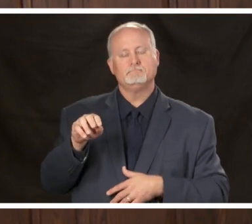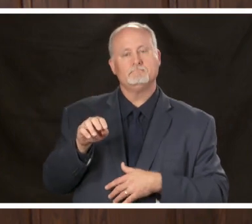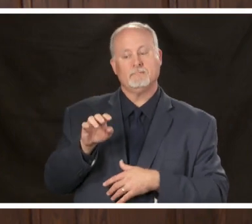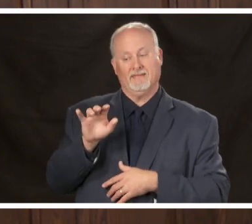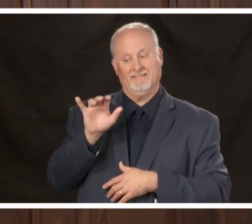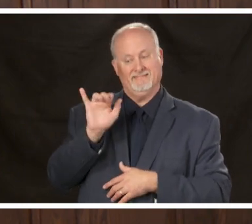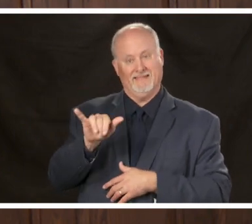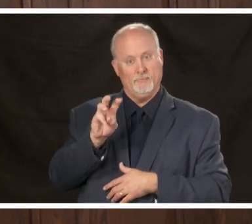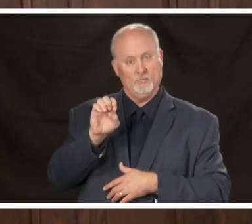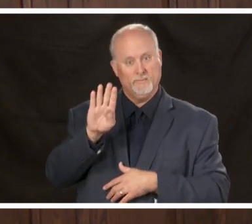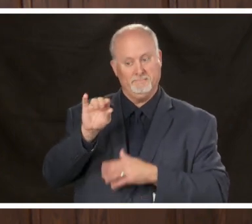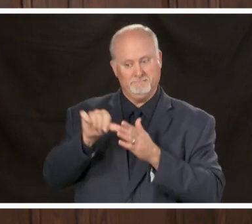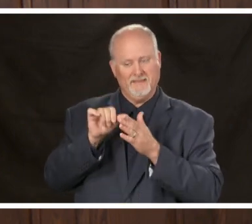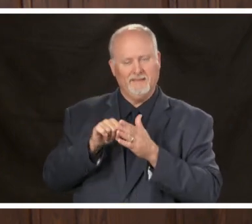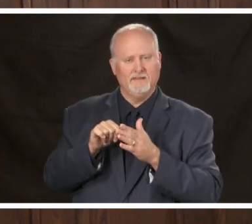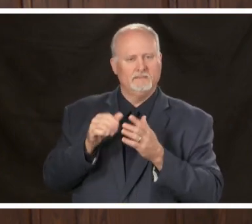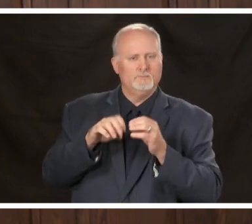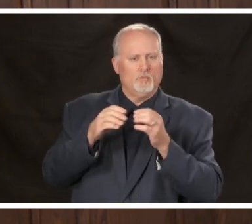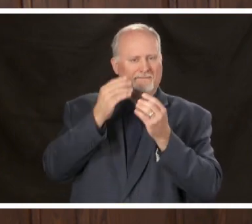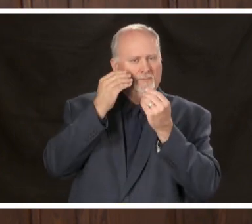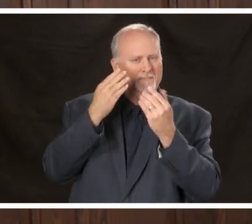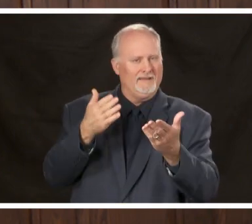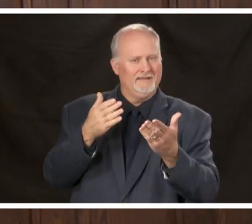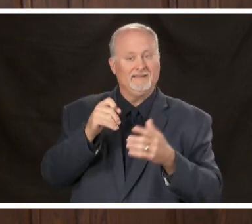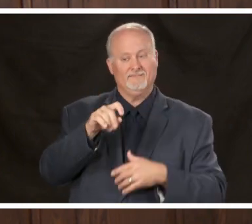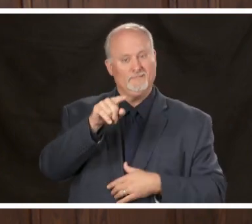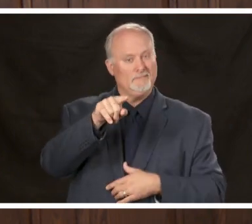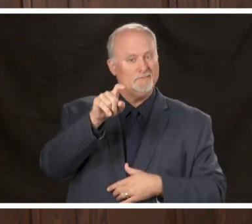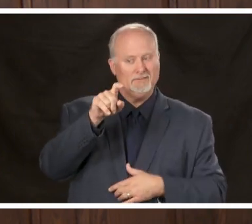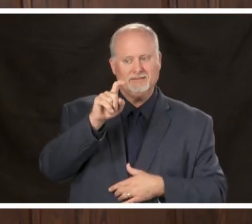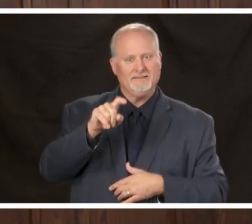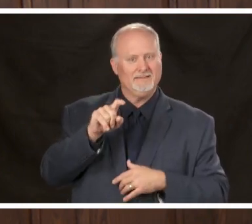have the information that you need if you have to have business in Circuit